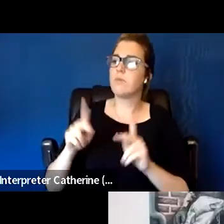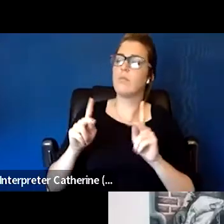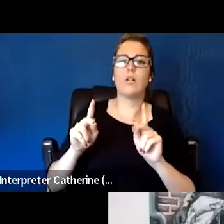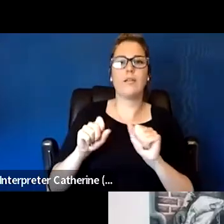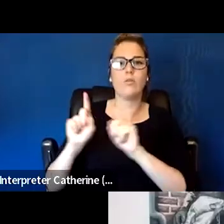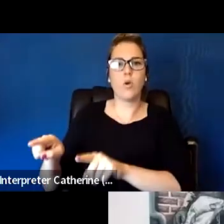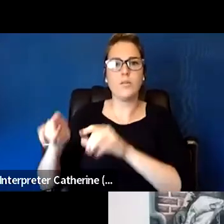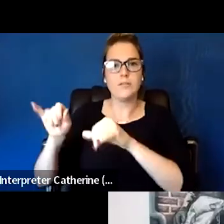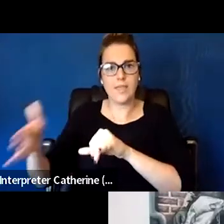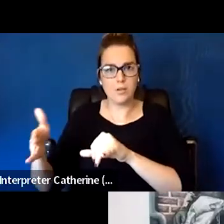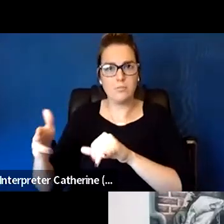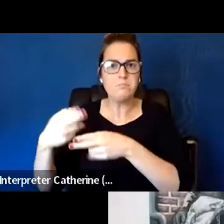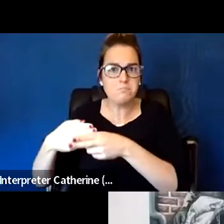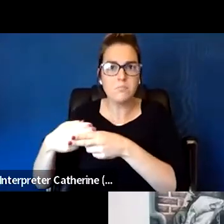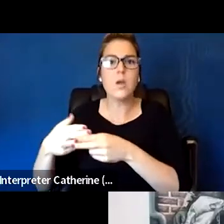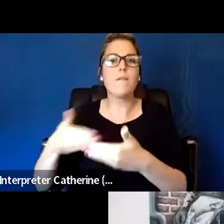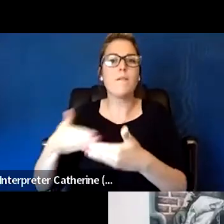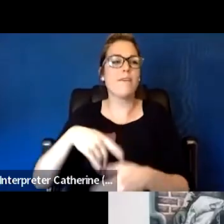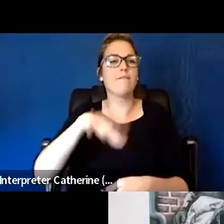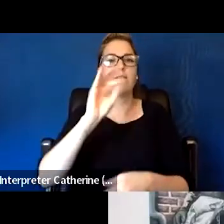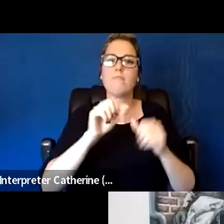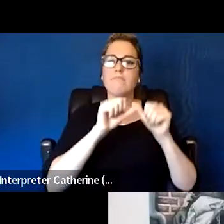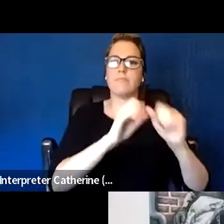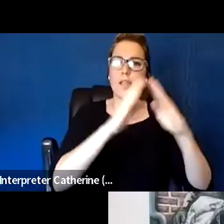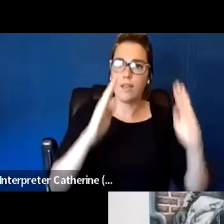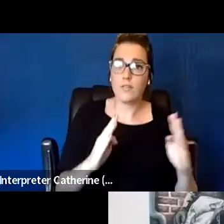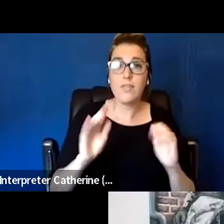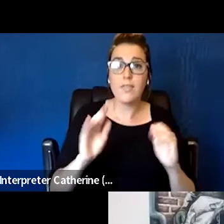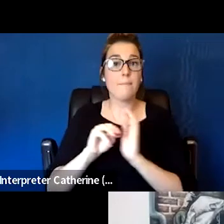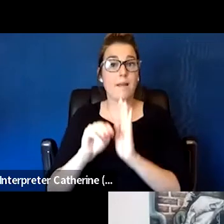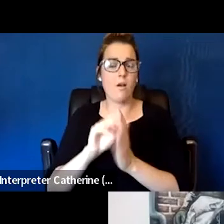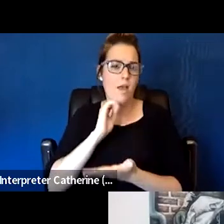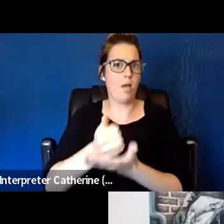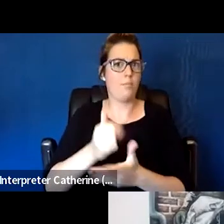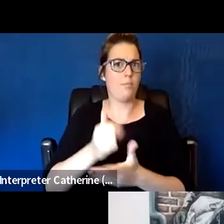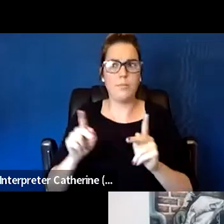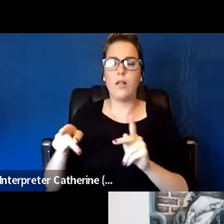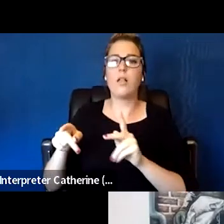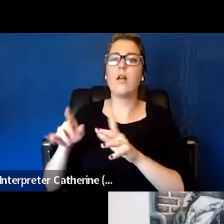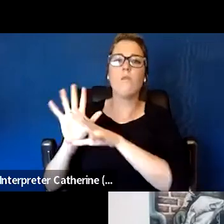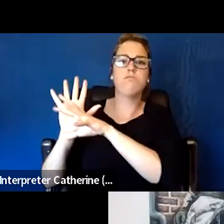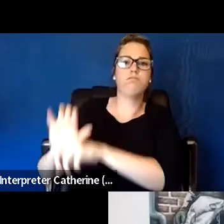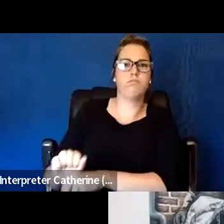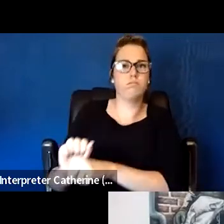And we think that that stair step model really helps people acclimate to living inside for many people